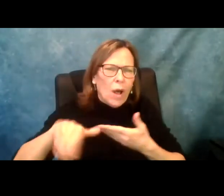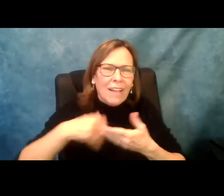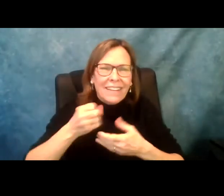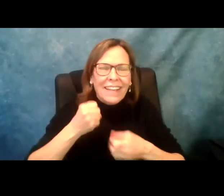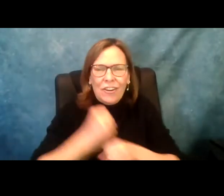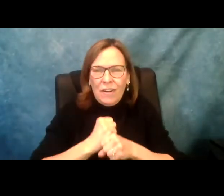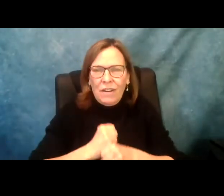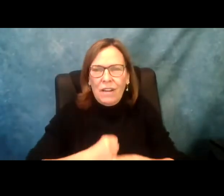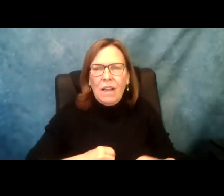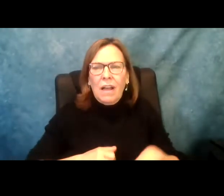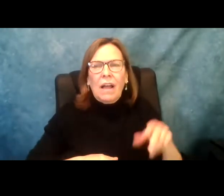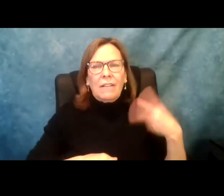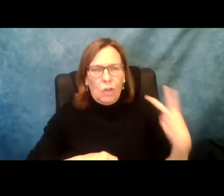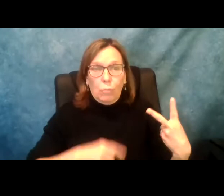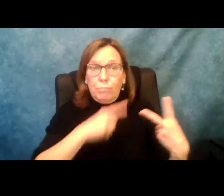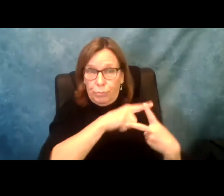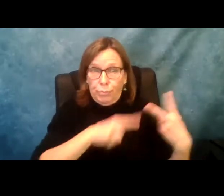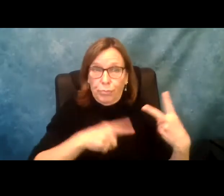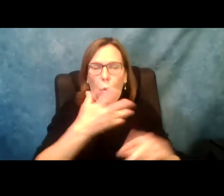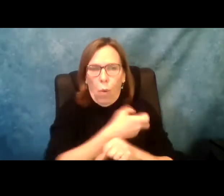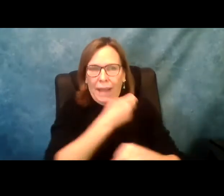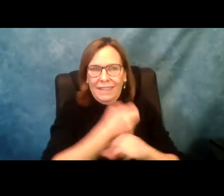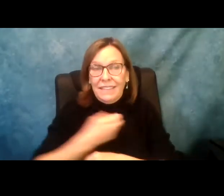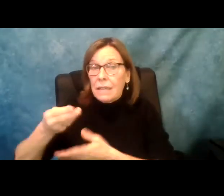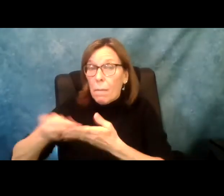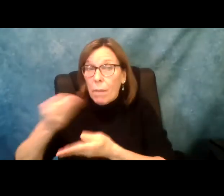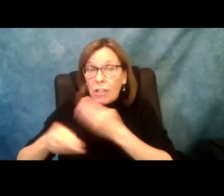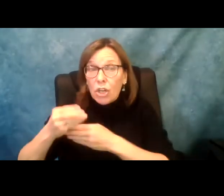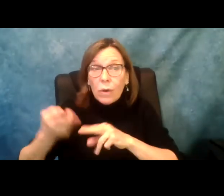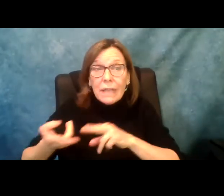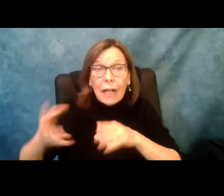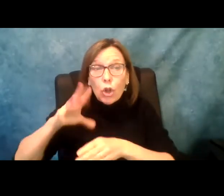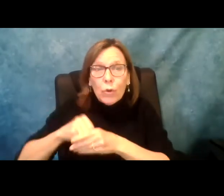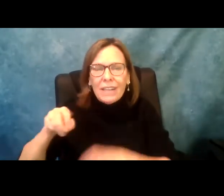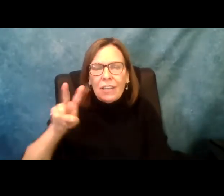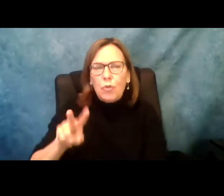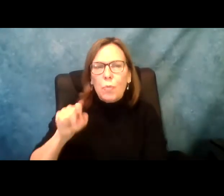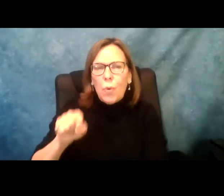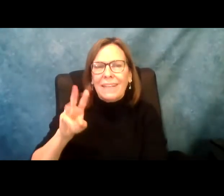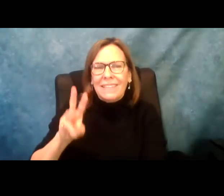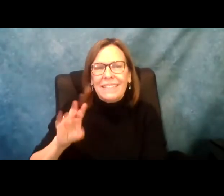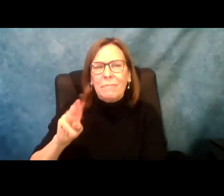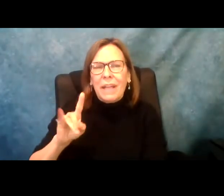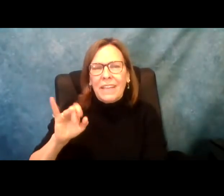fierce advocacy today, this week and throughout the year. The independent living community is starting with two